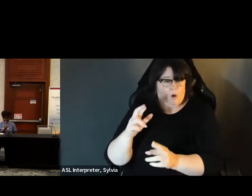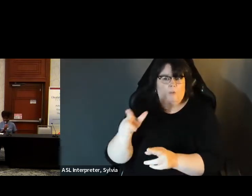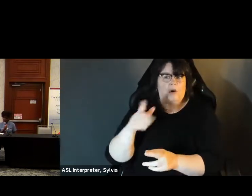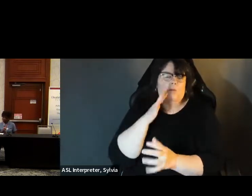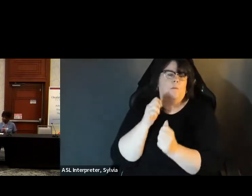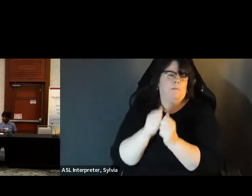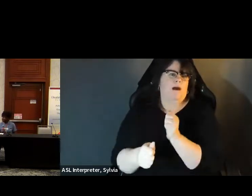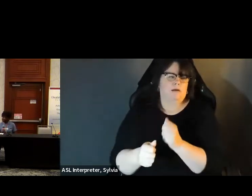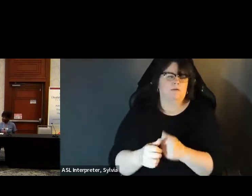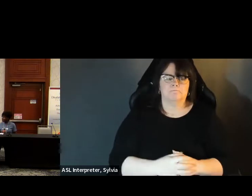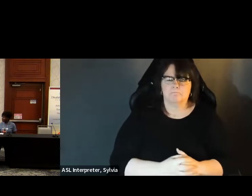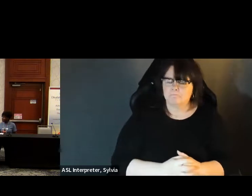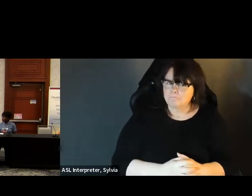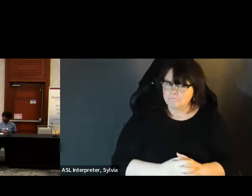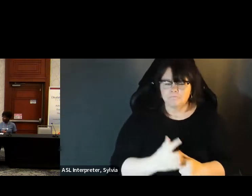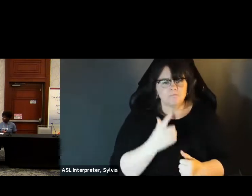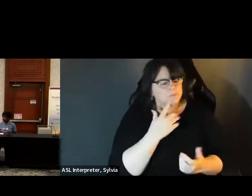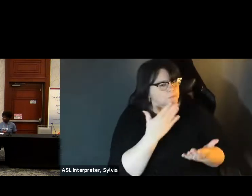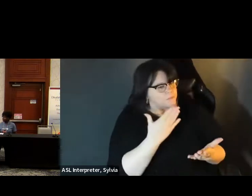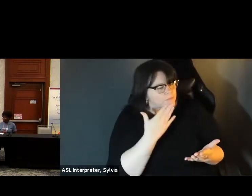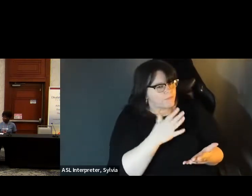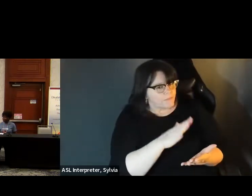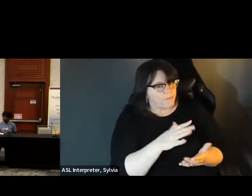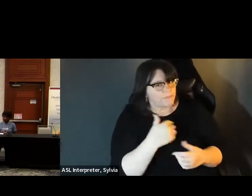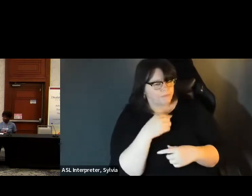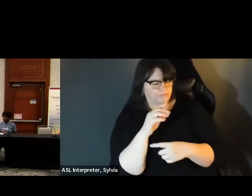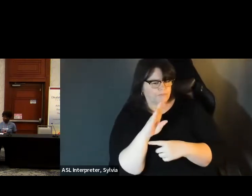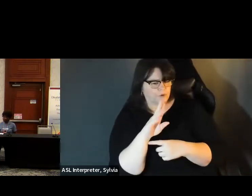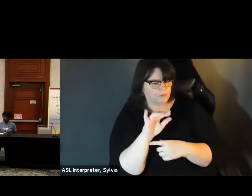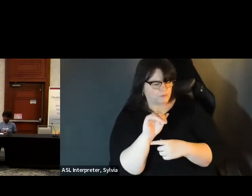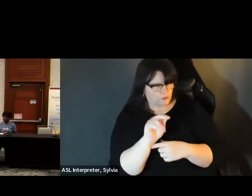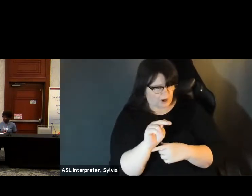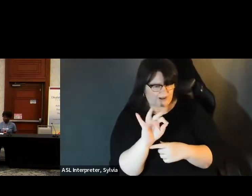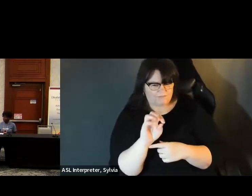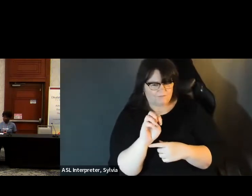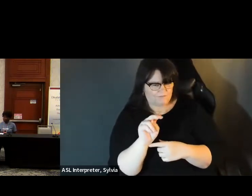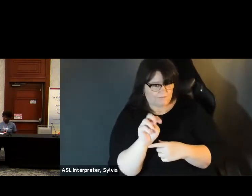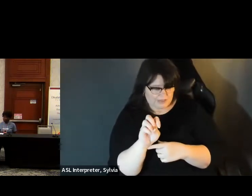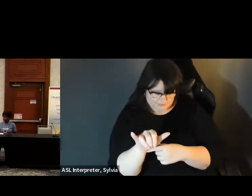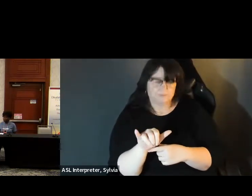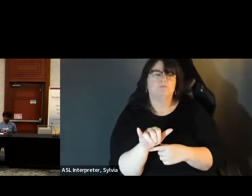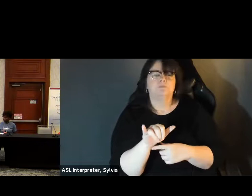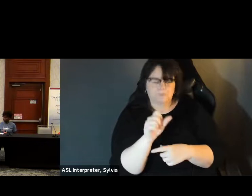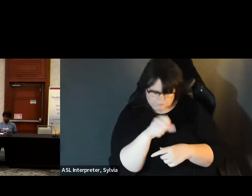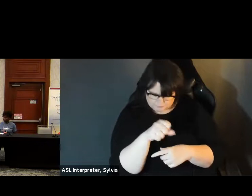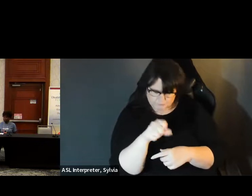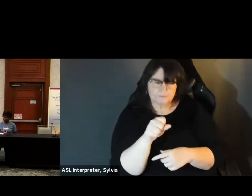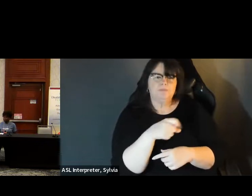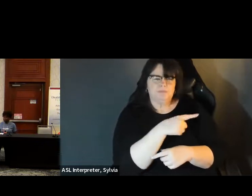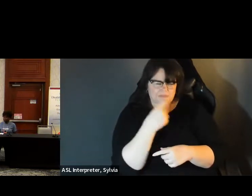. » That is something we are Does anyone else have any ideas working for . » Thanks Doug, this is Brian Thanks, Doug. This This is Brian Finney, and you're absolutely right.